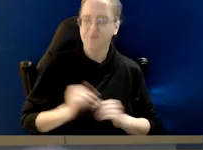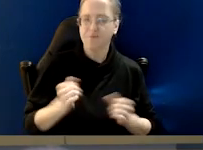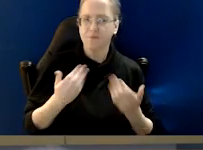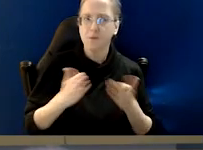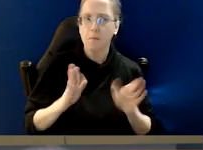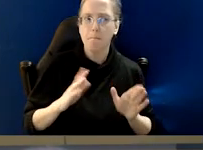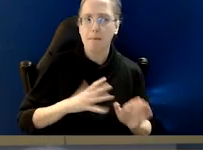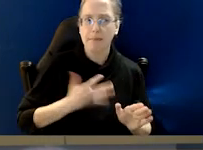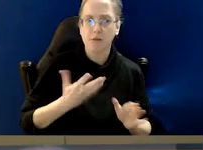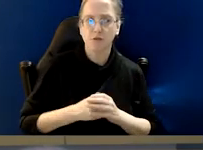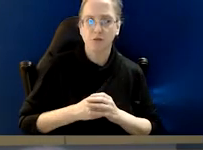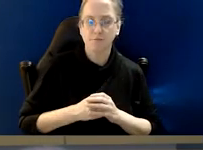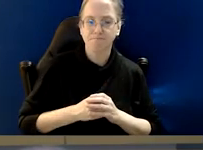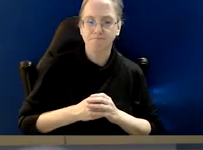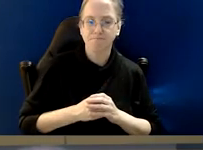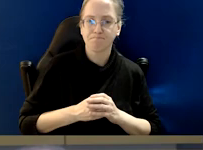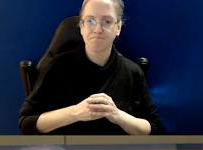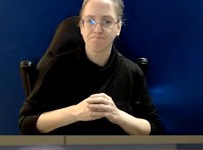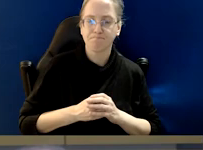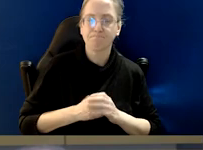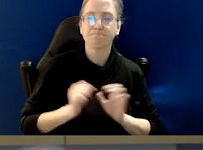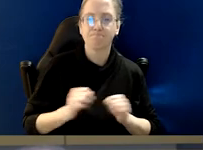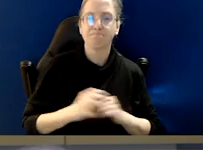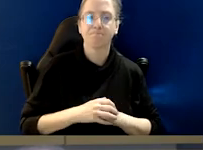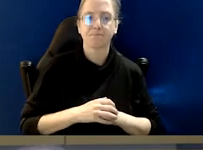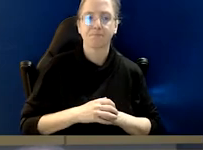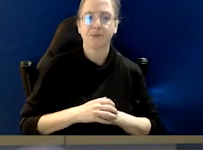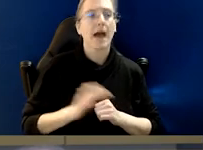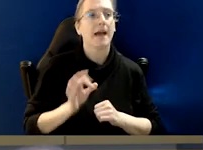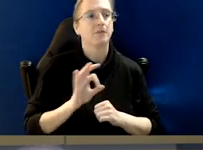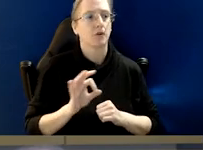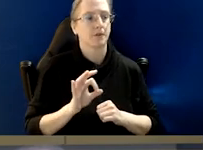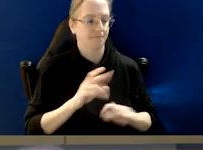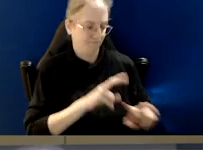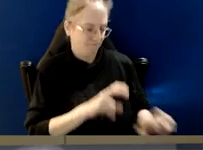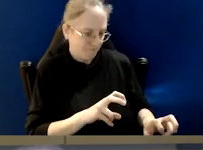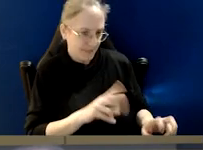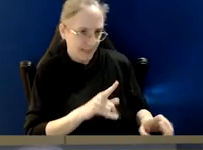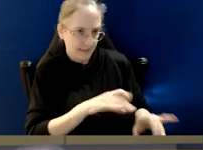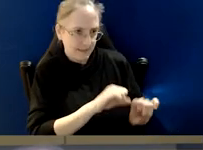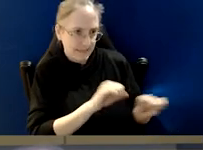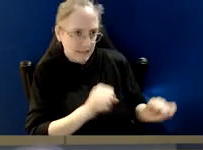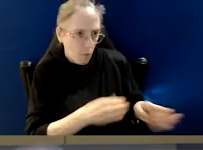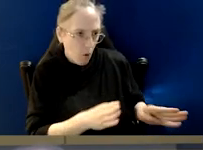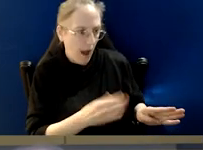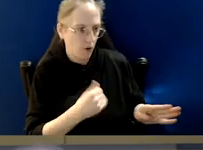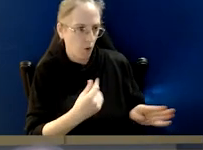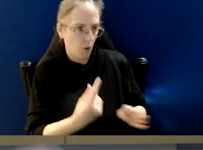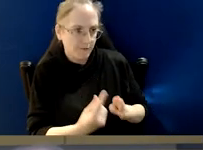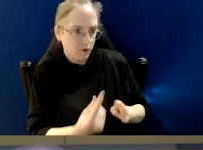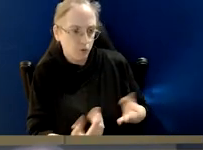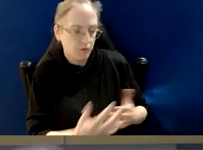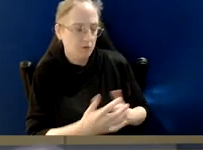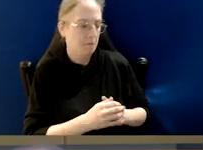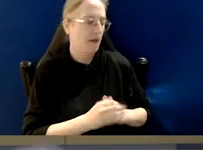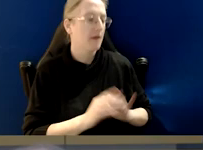Well that's a deciding factor, if it's not, is it systemic? Is it something.